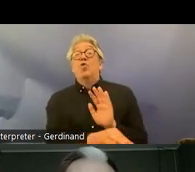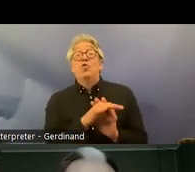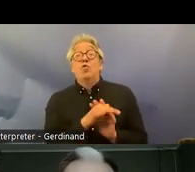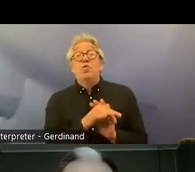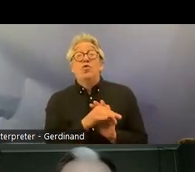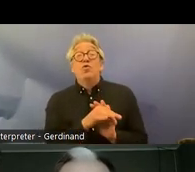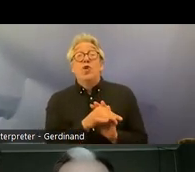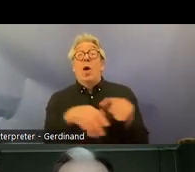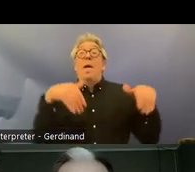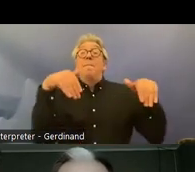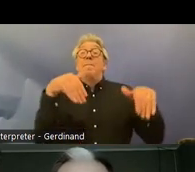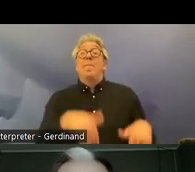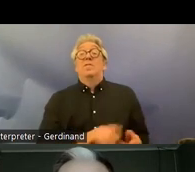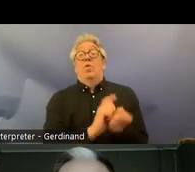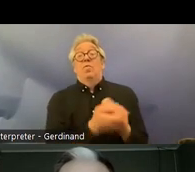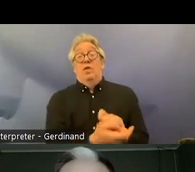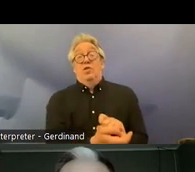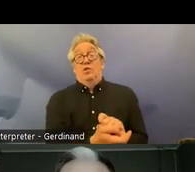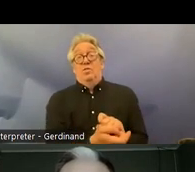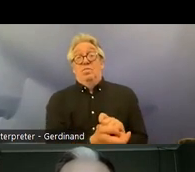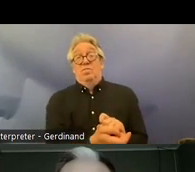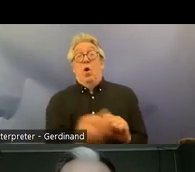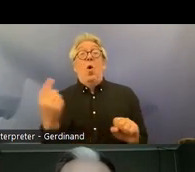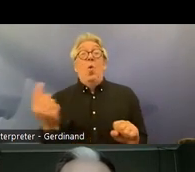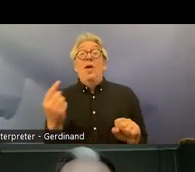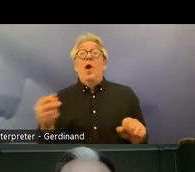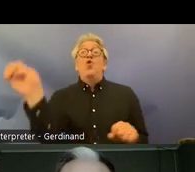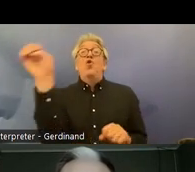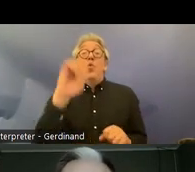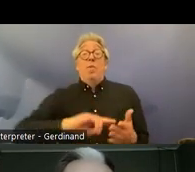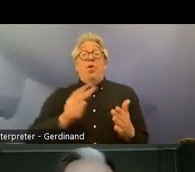Convention of Human Rights is Incorporated in Sweden uh as far as I